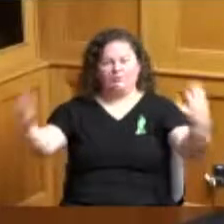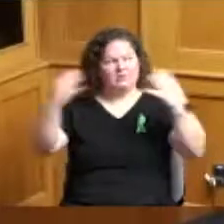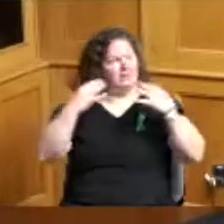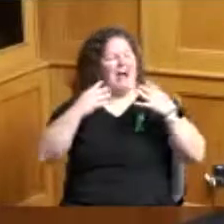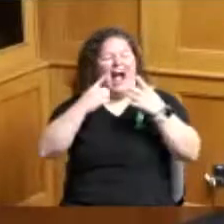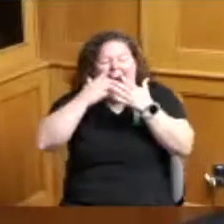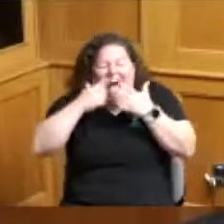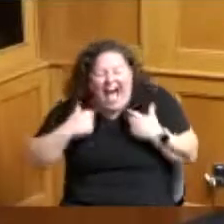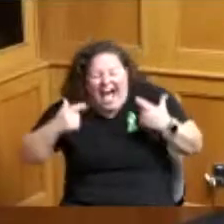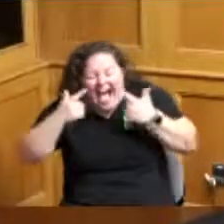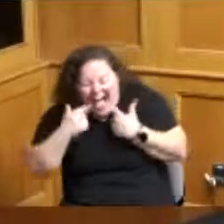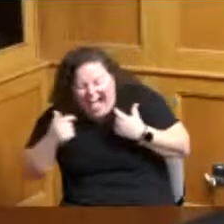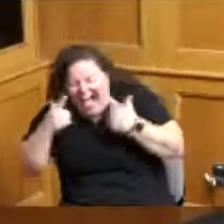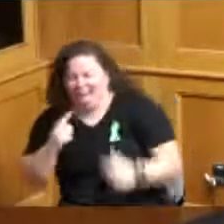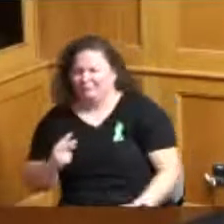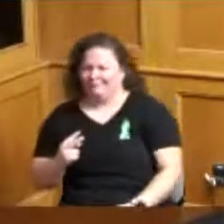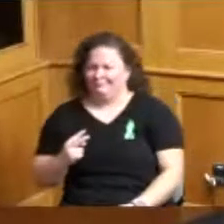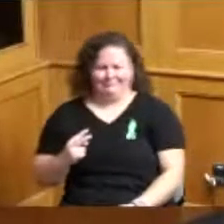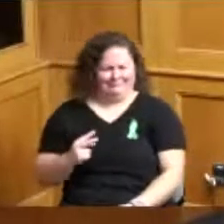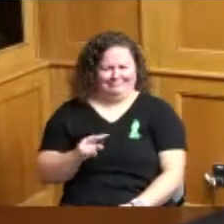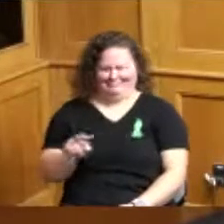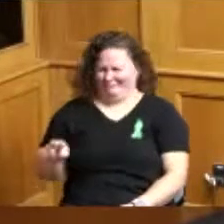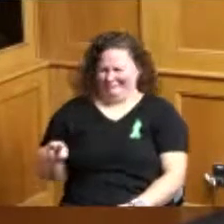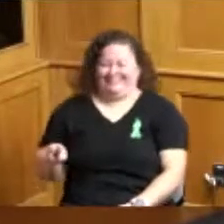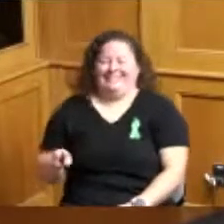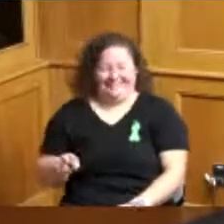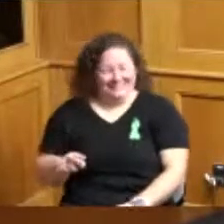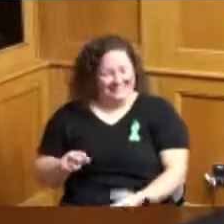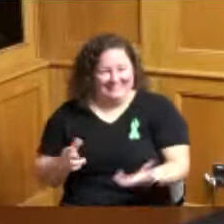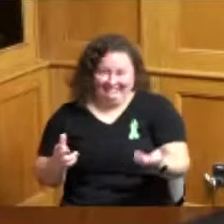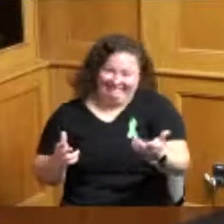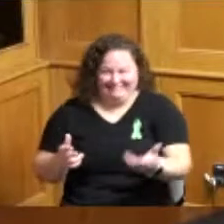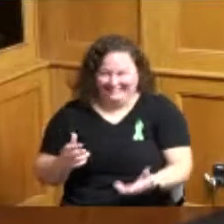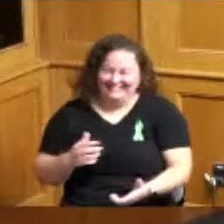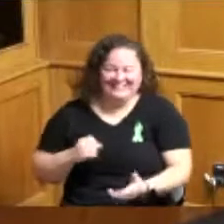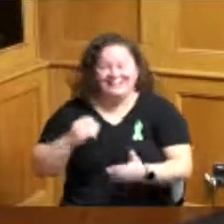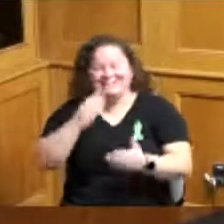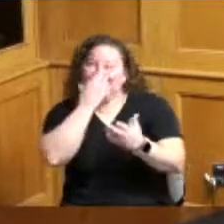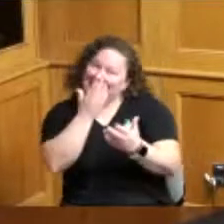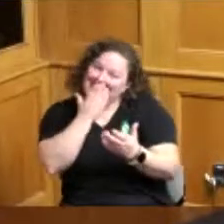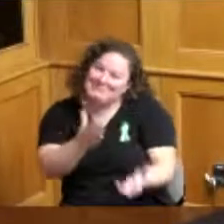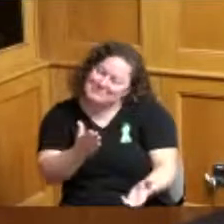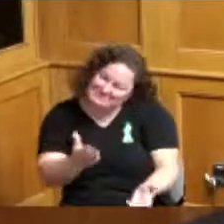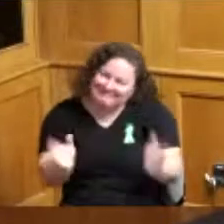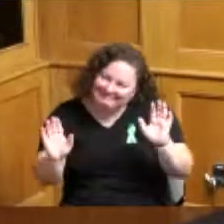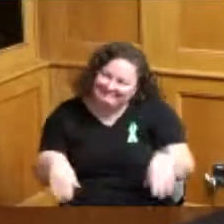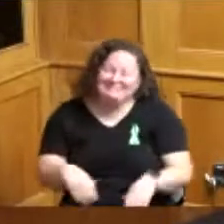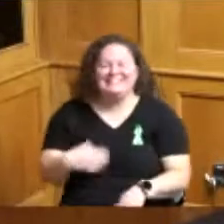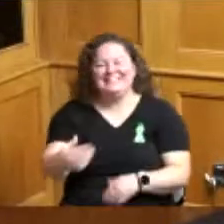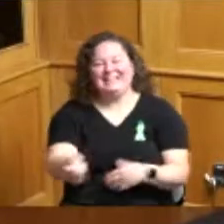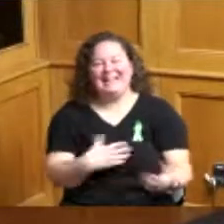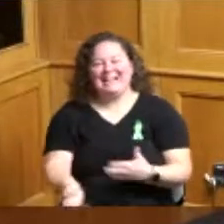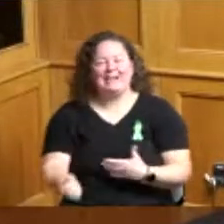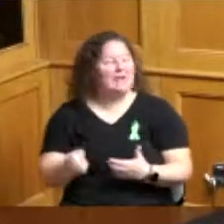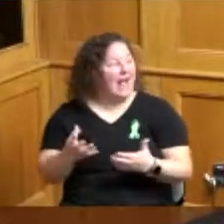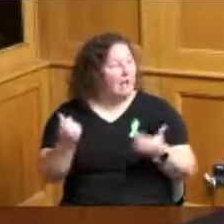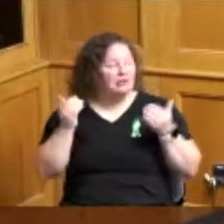like it was so funny to hear that but I thank you so we're gonna move forward on MSD regular agenda